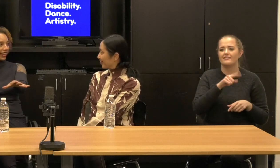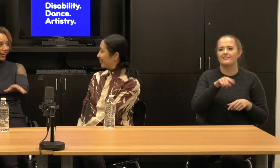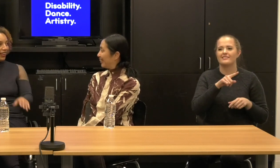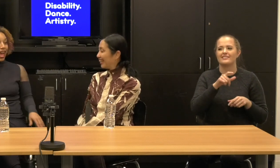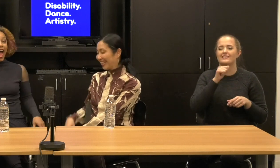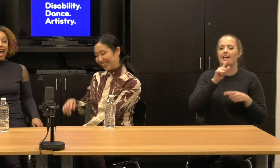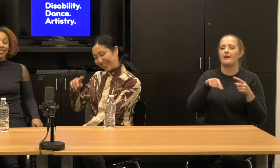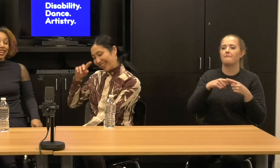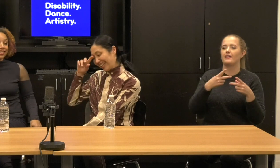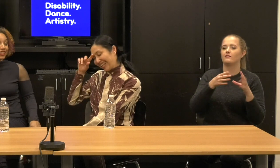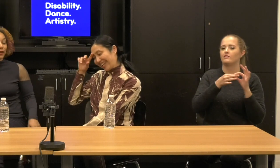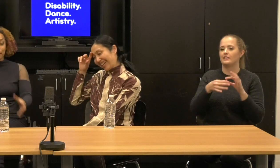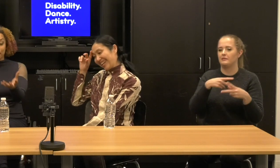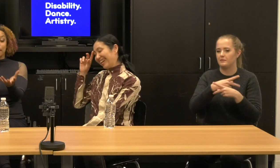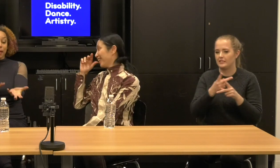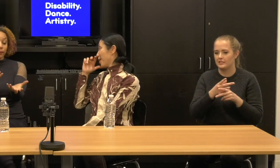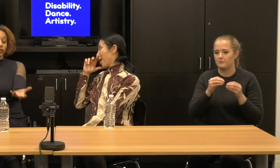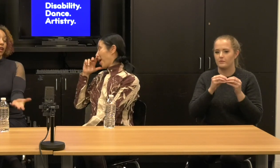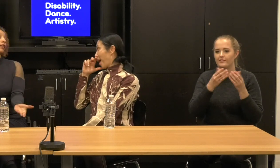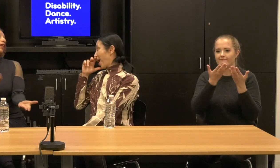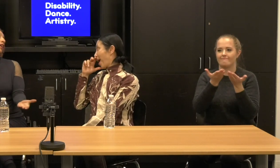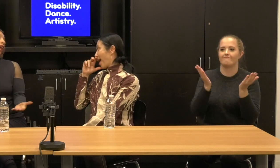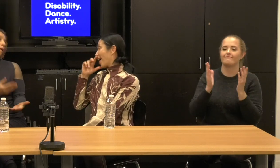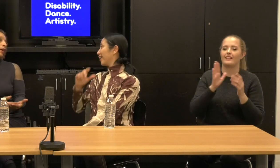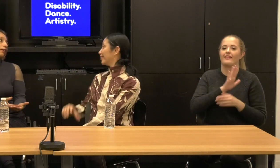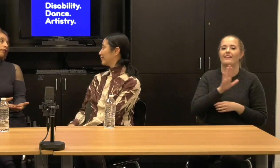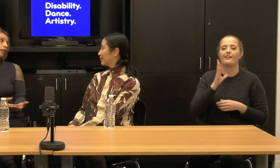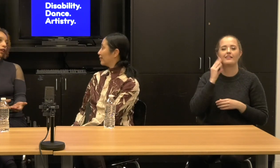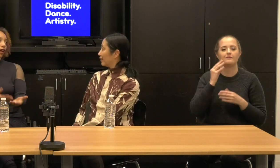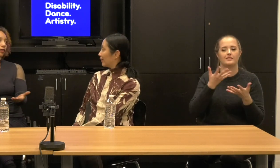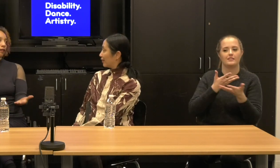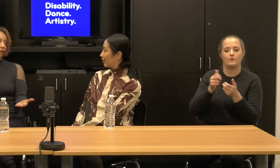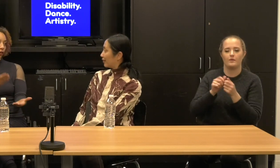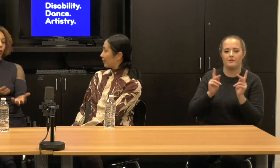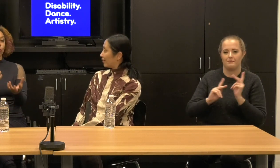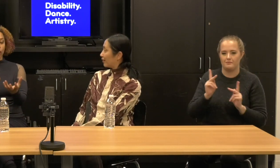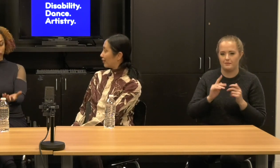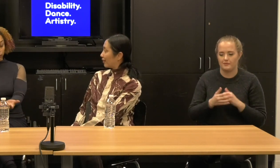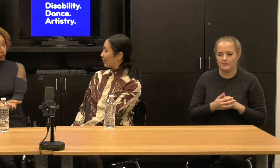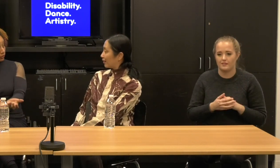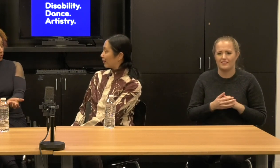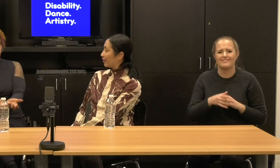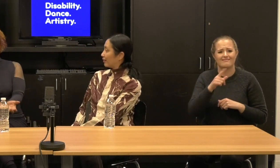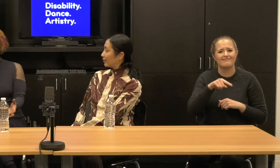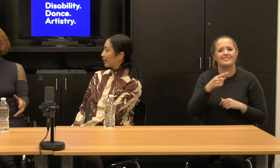People said that they came in and they felt welcomed to the space.